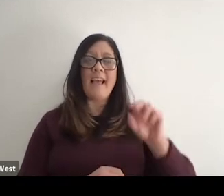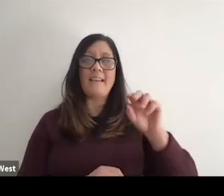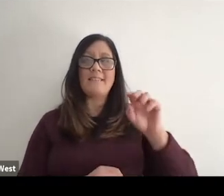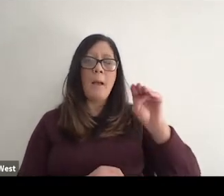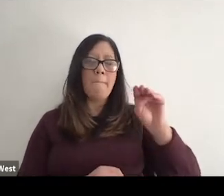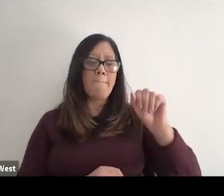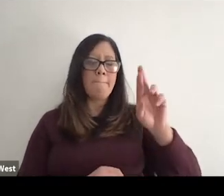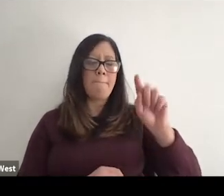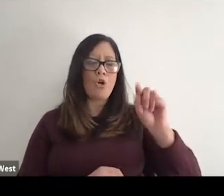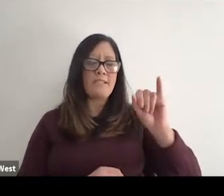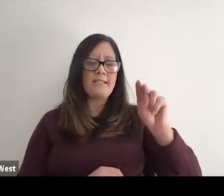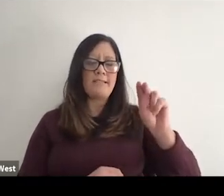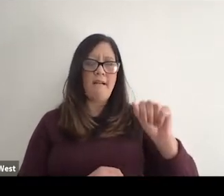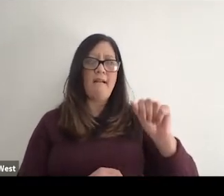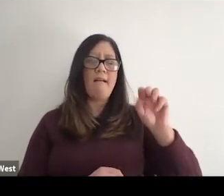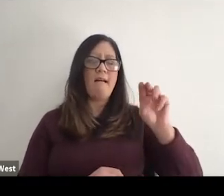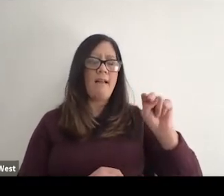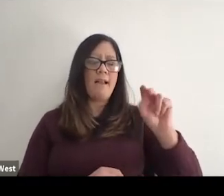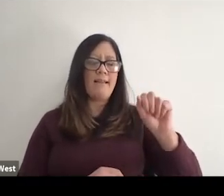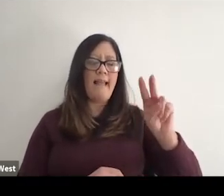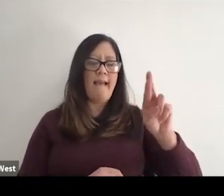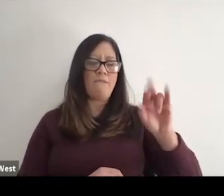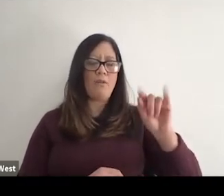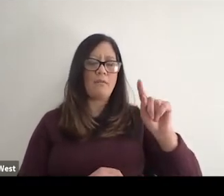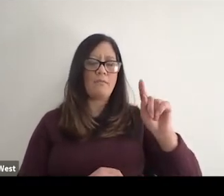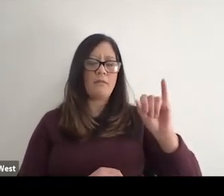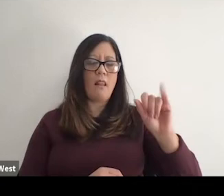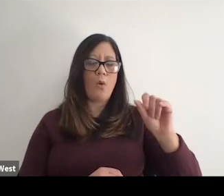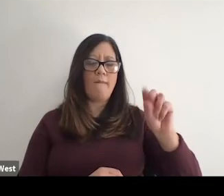an award from the Hall of Fame. And so she got up and spoke an she